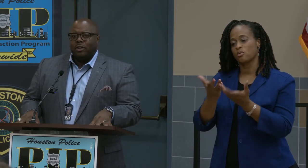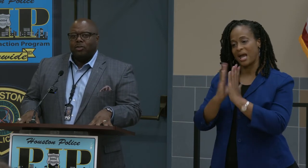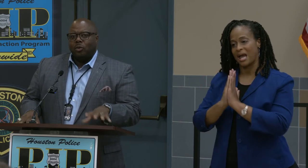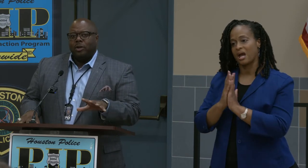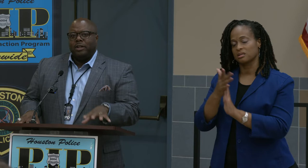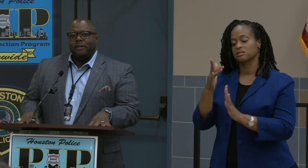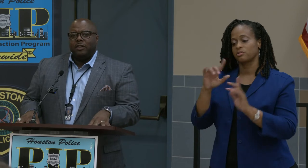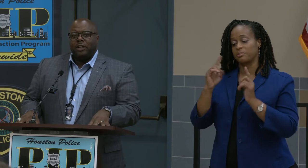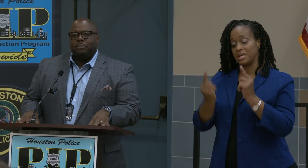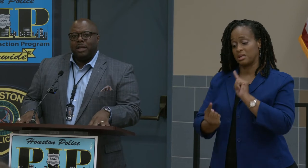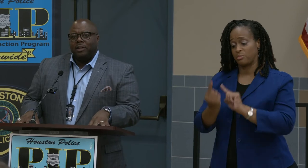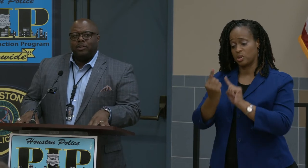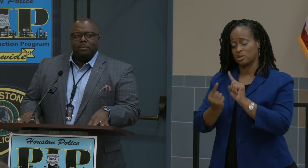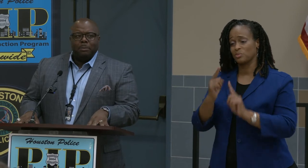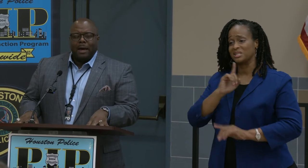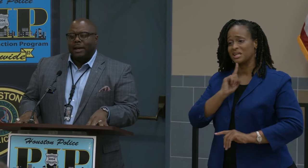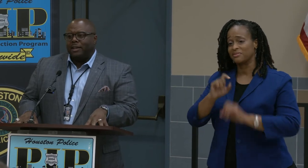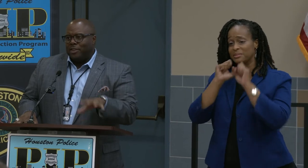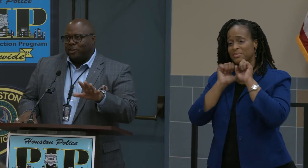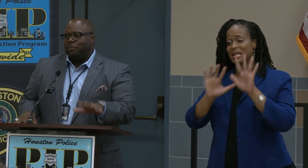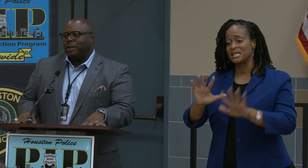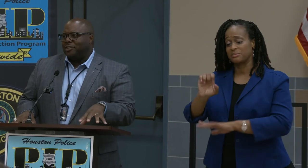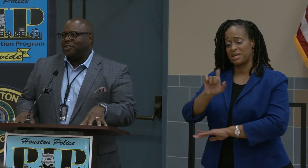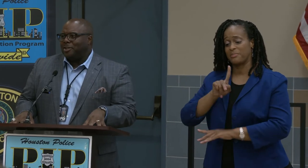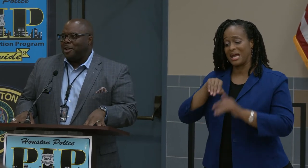So we're definitely blessed to be back in this place today.